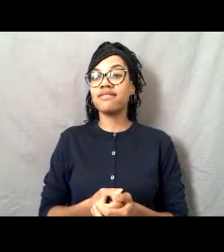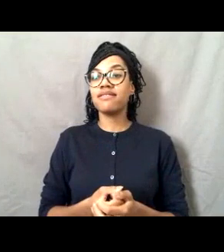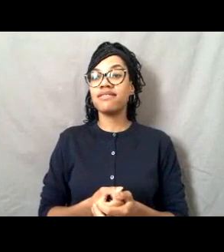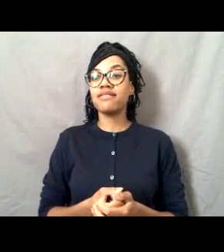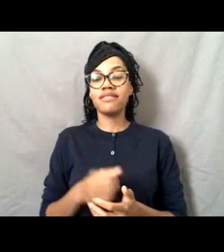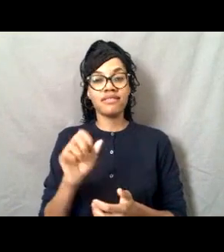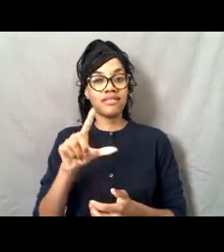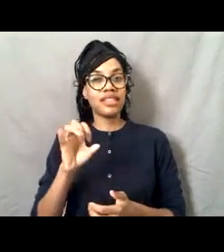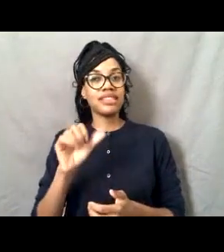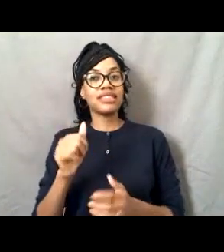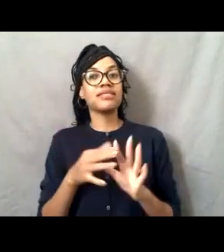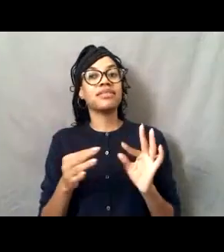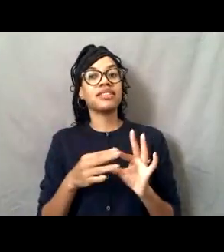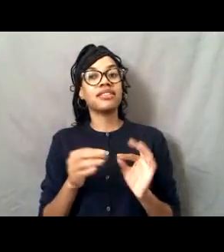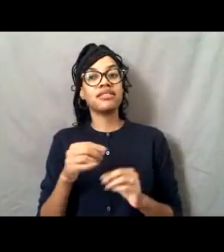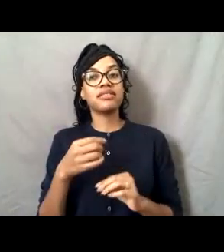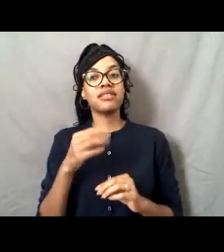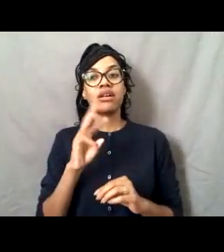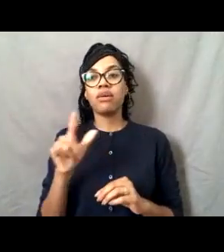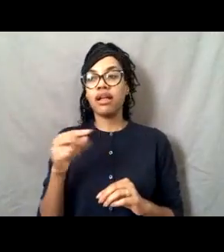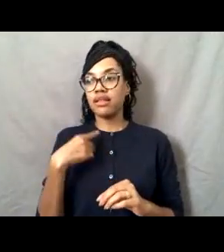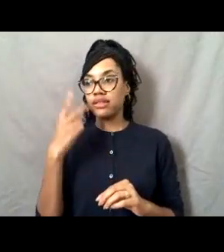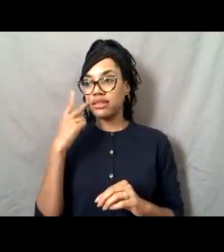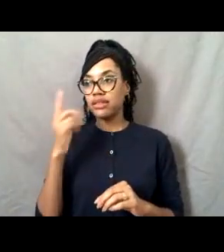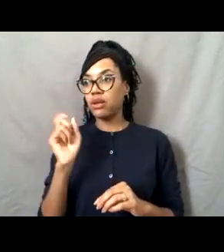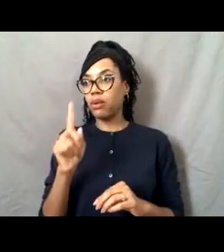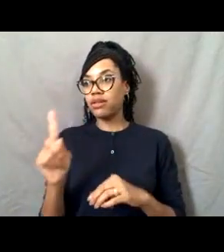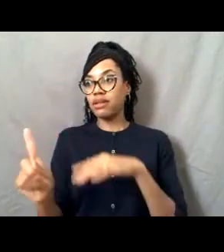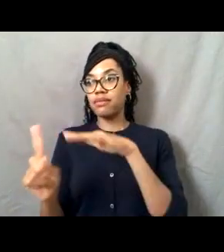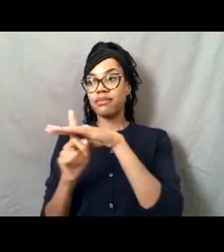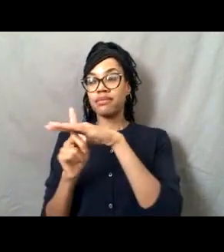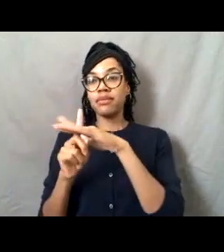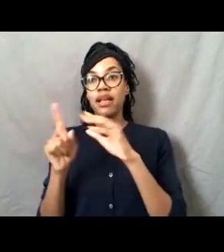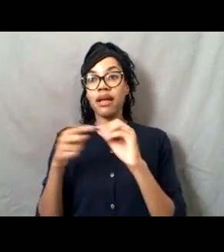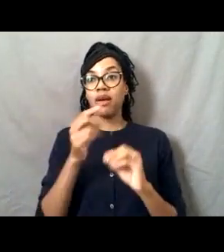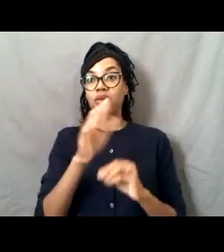Well, we actually have a question about your grandfather